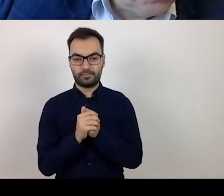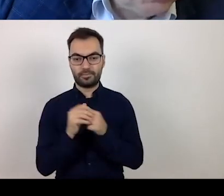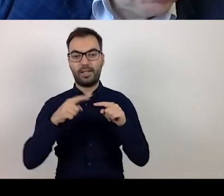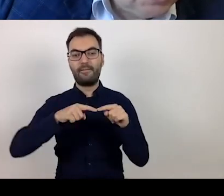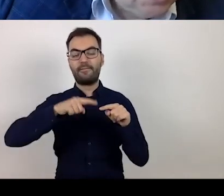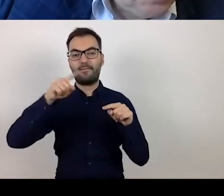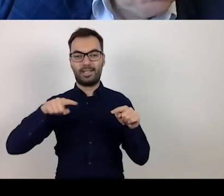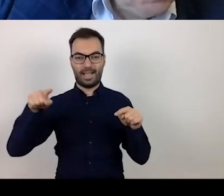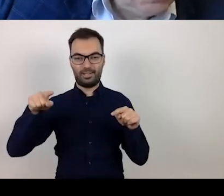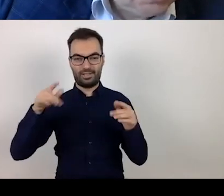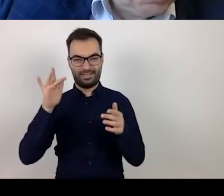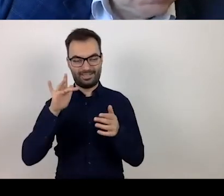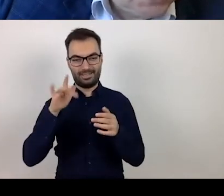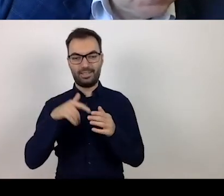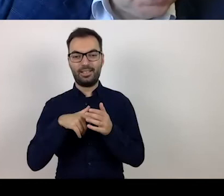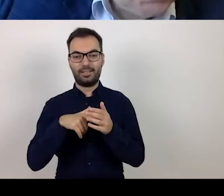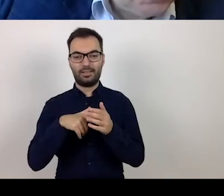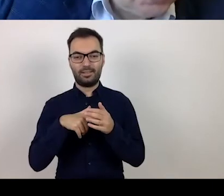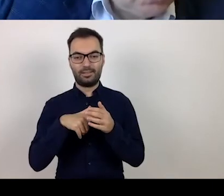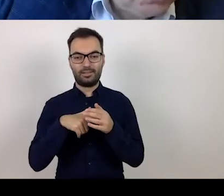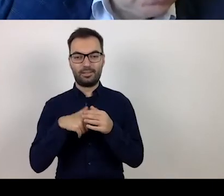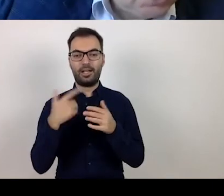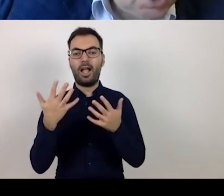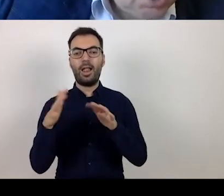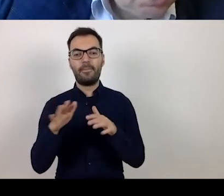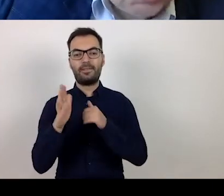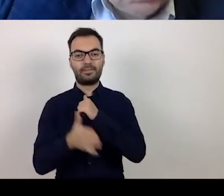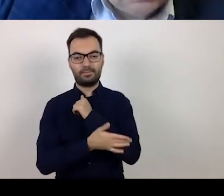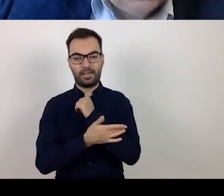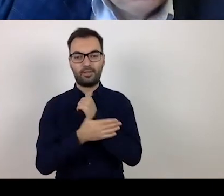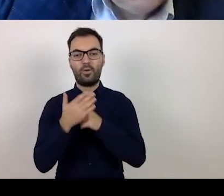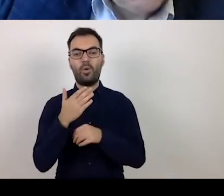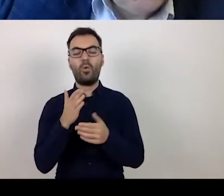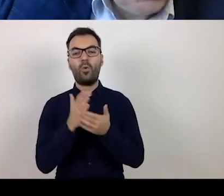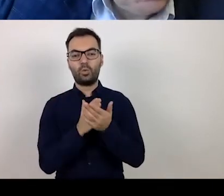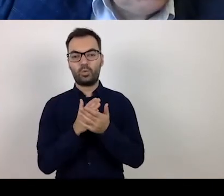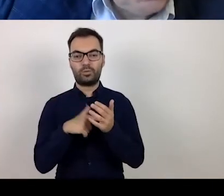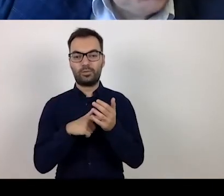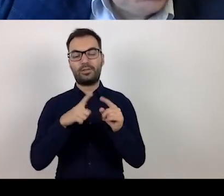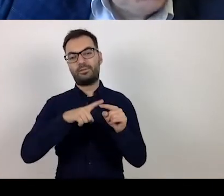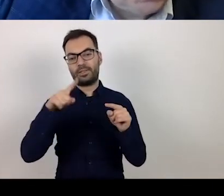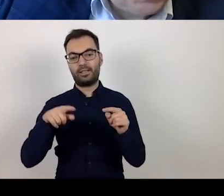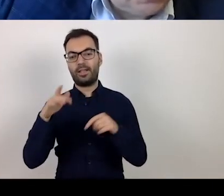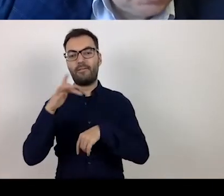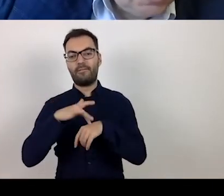the number of supported places for the provision of services is an immediate result indicator.